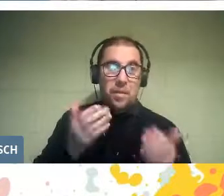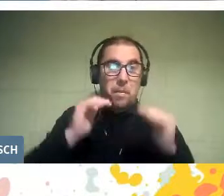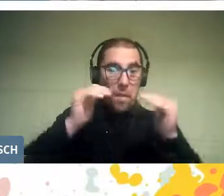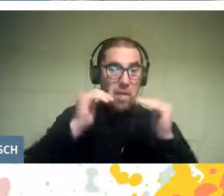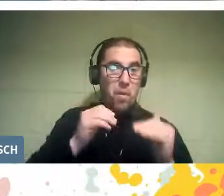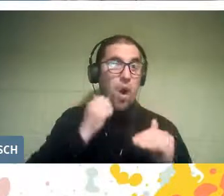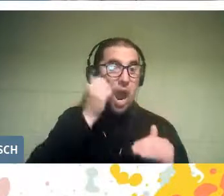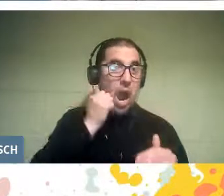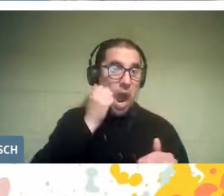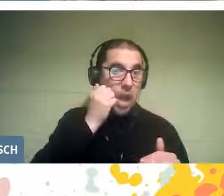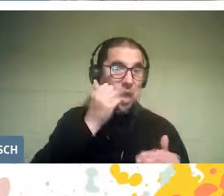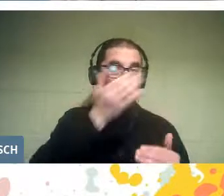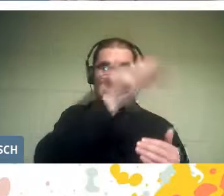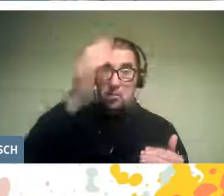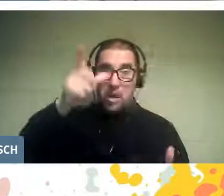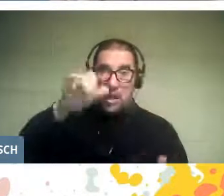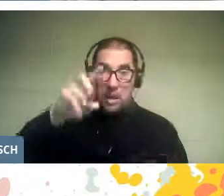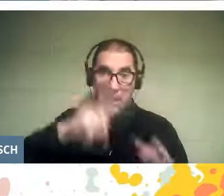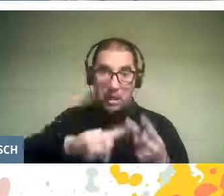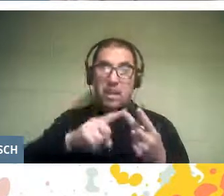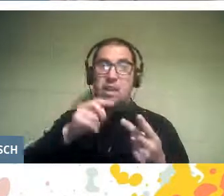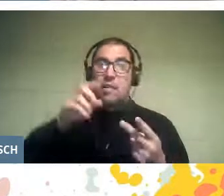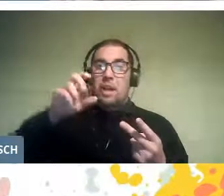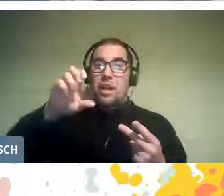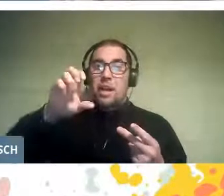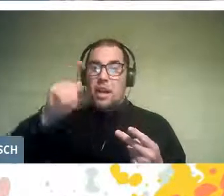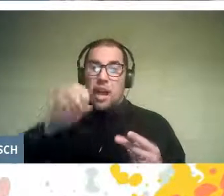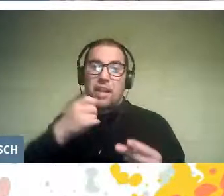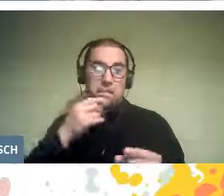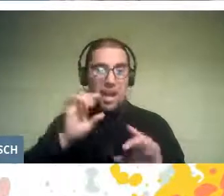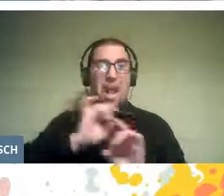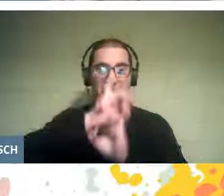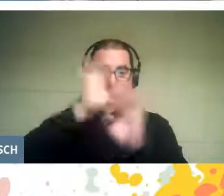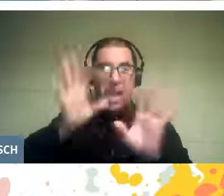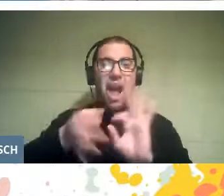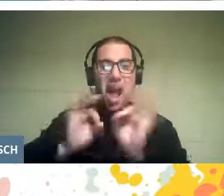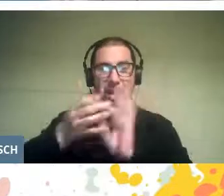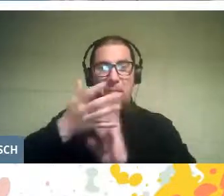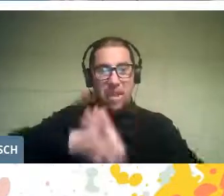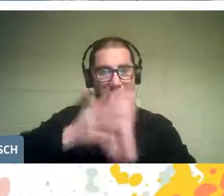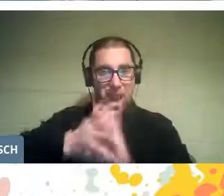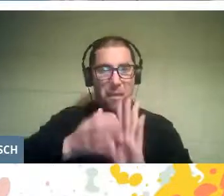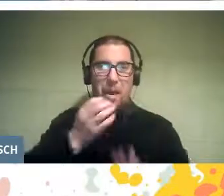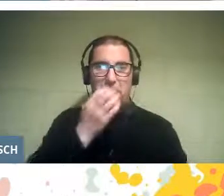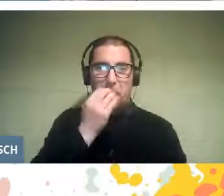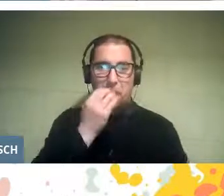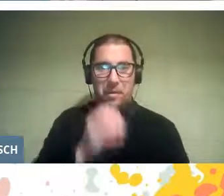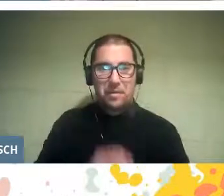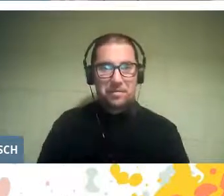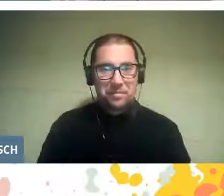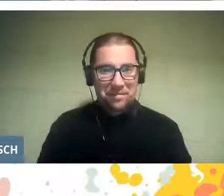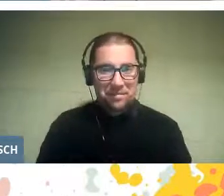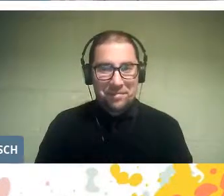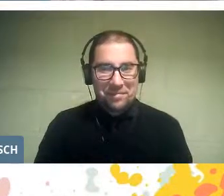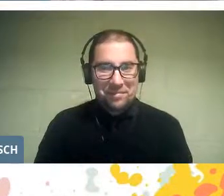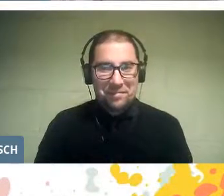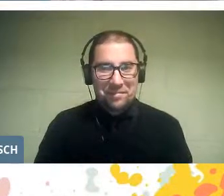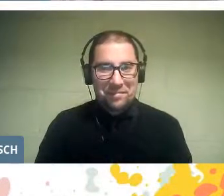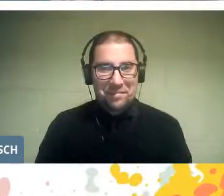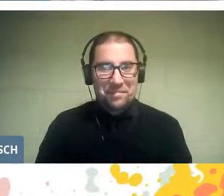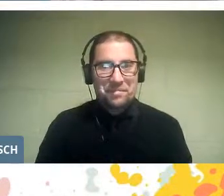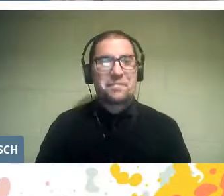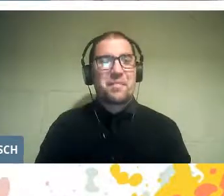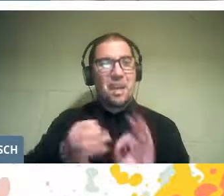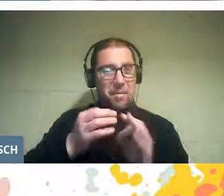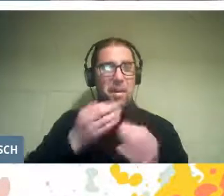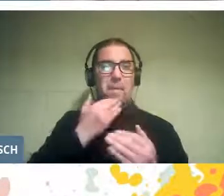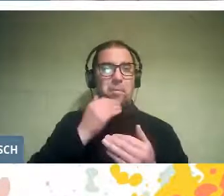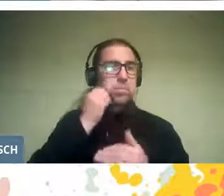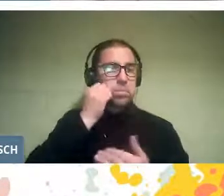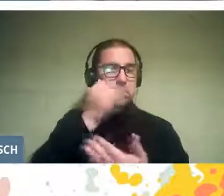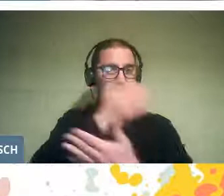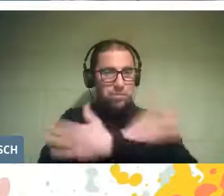Gina Elizabeth, and our very talented sign language interpreter in Chile.